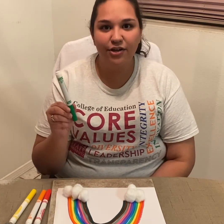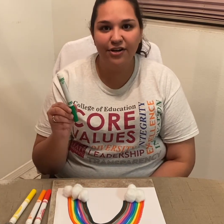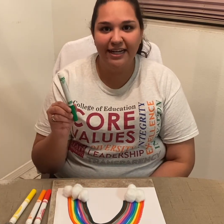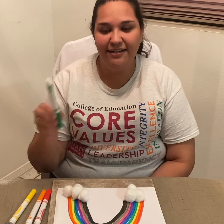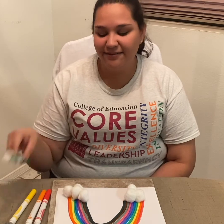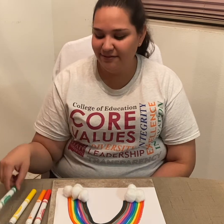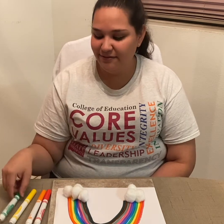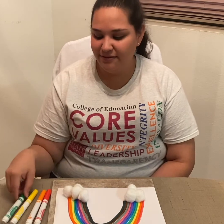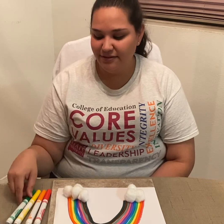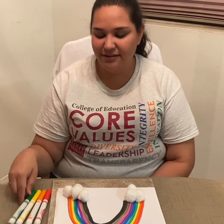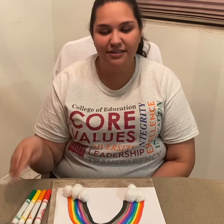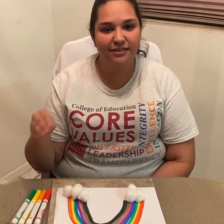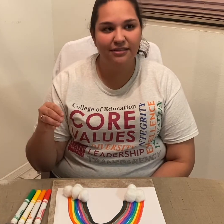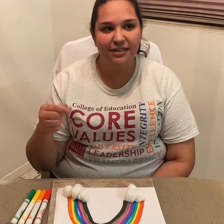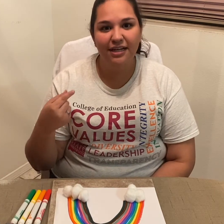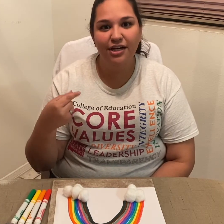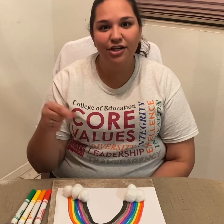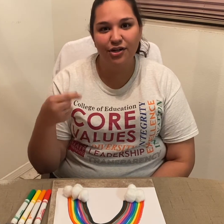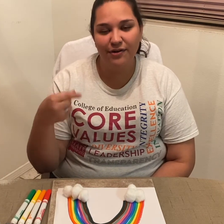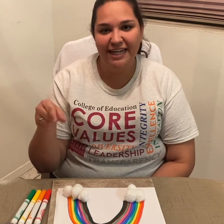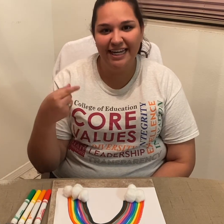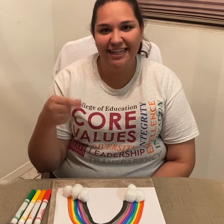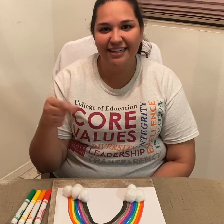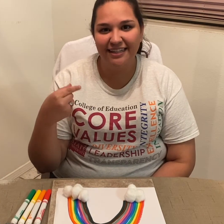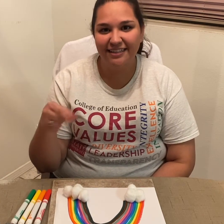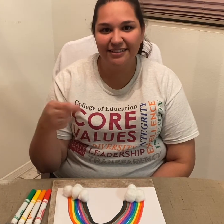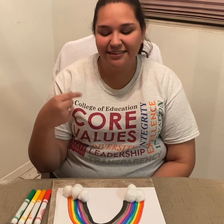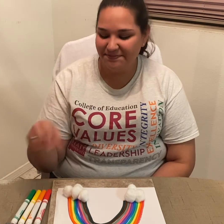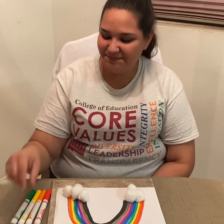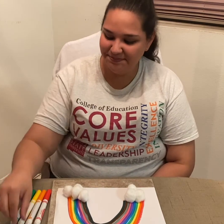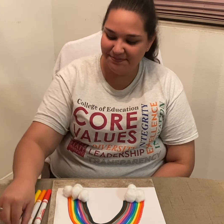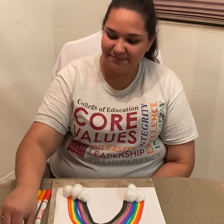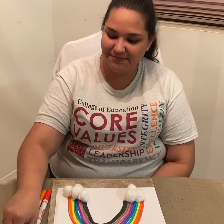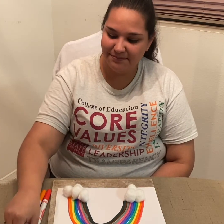Green *signs 'green'*